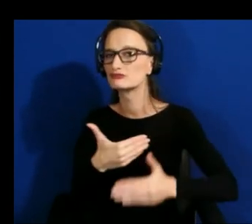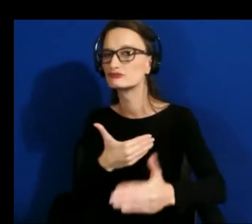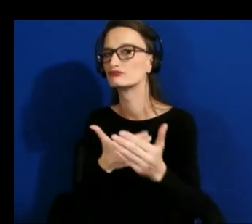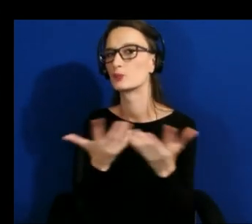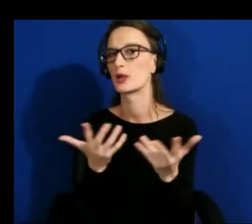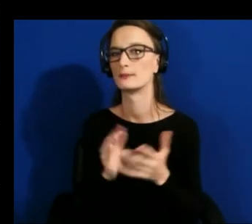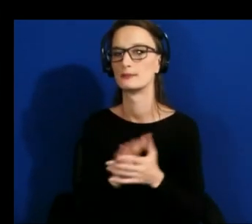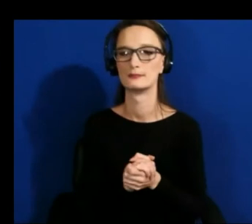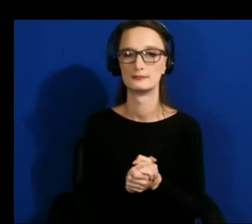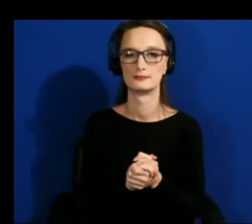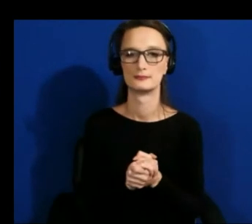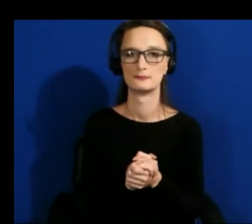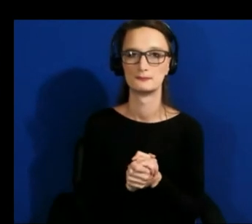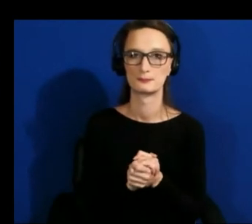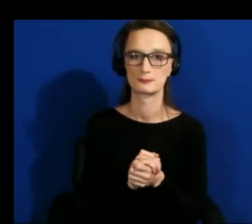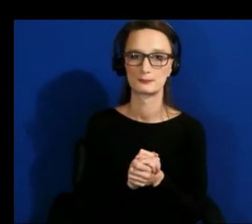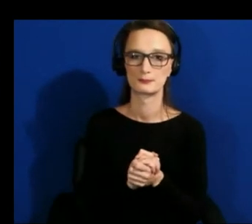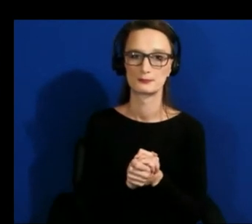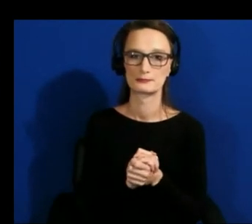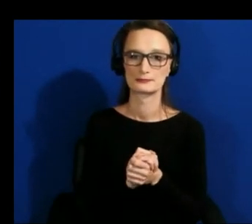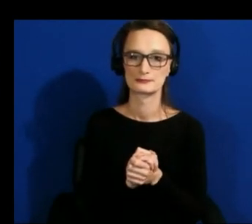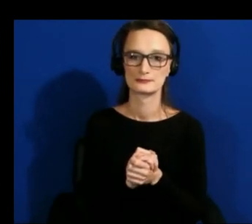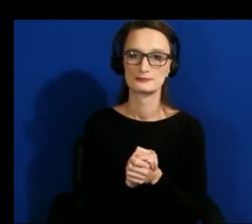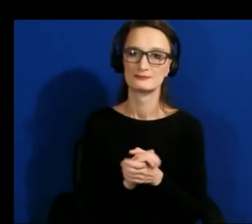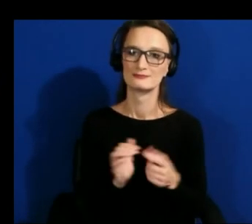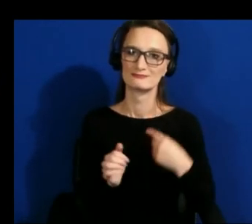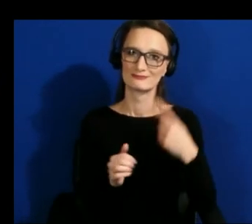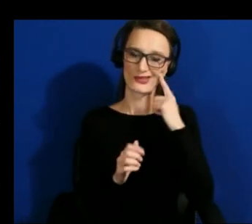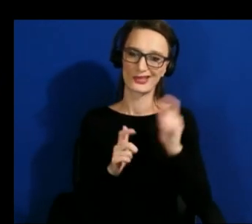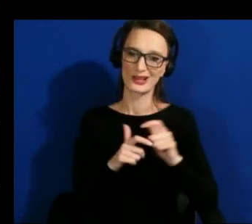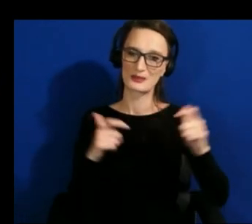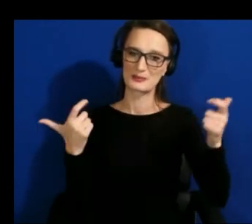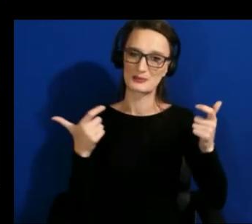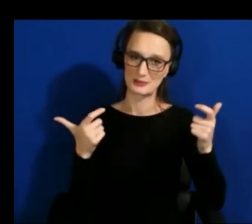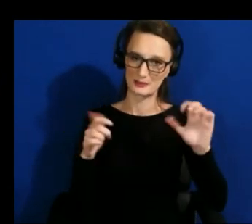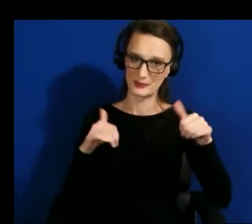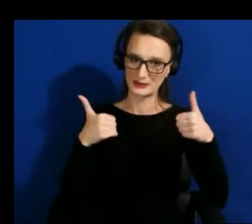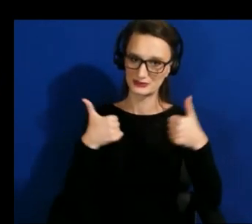yeah i think one of the biggest challenges i've identified so far has been you know we really need